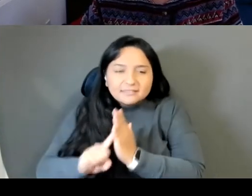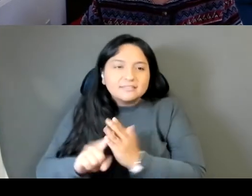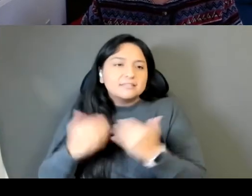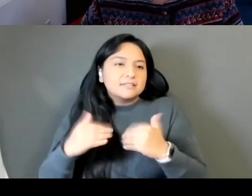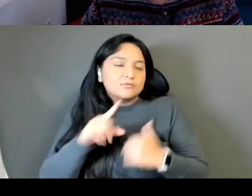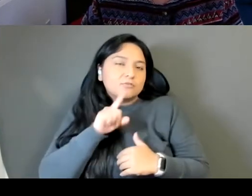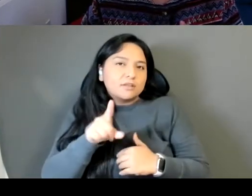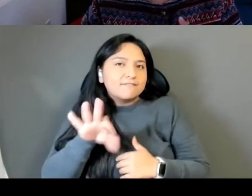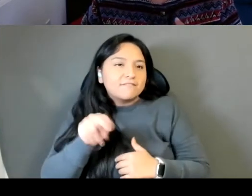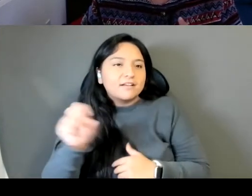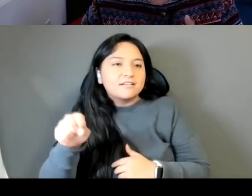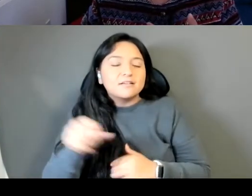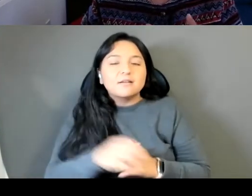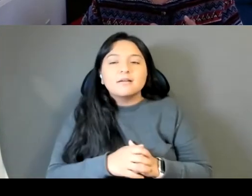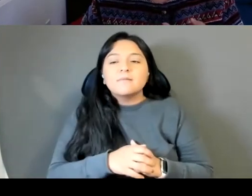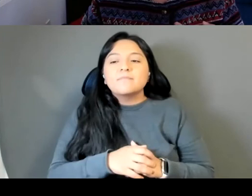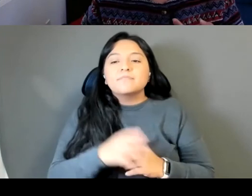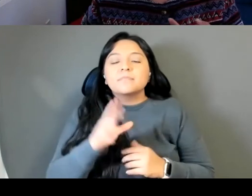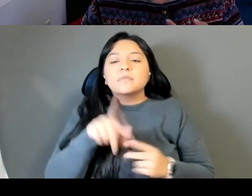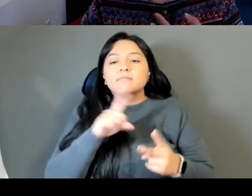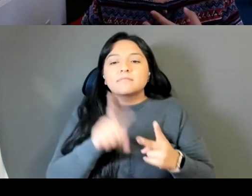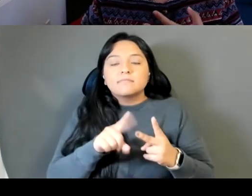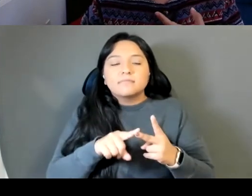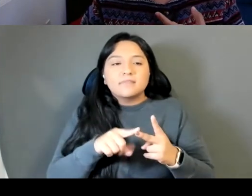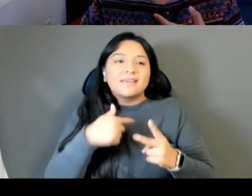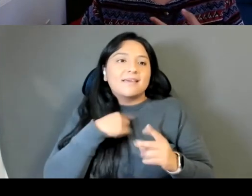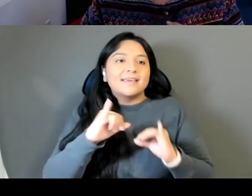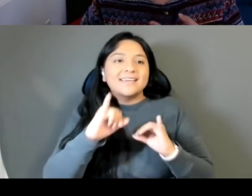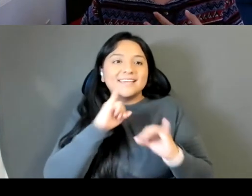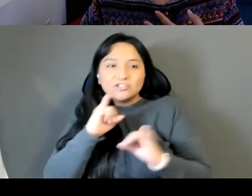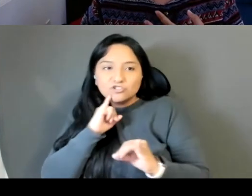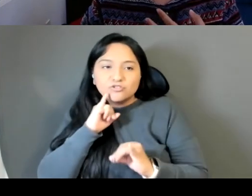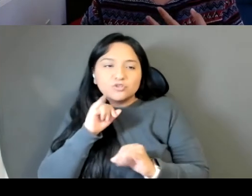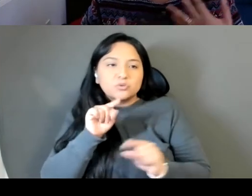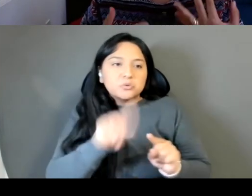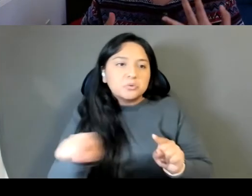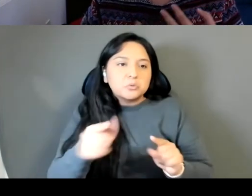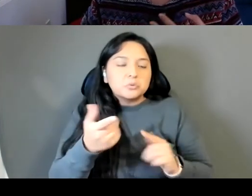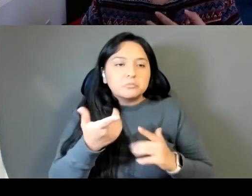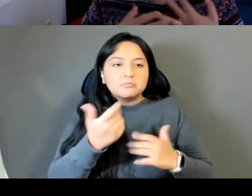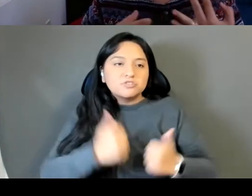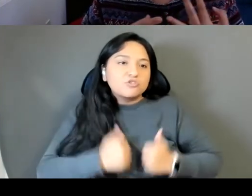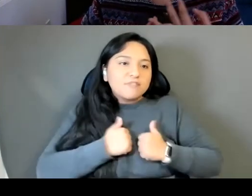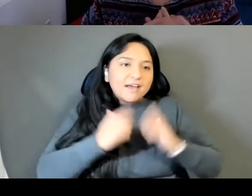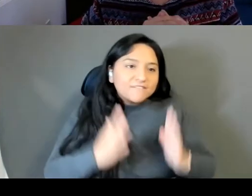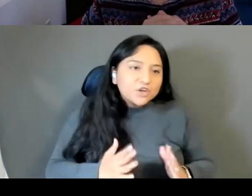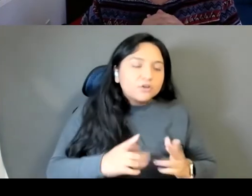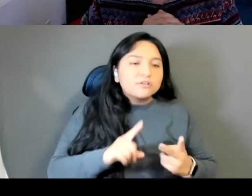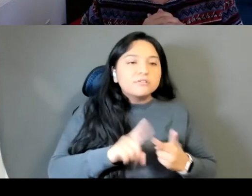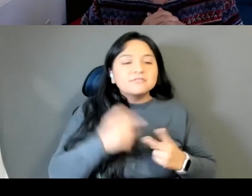And then I interviewed survivors of an old activists drivers of the period.